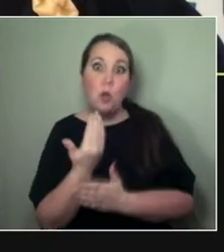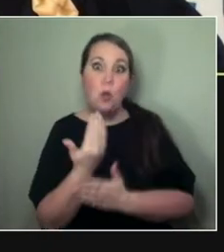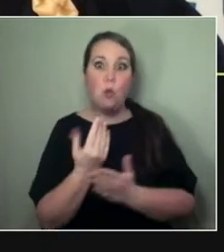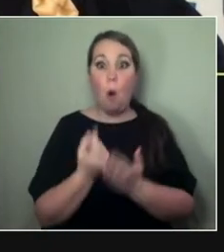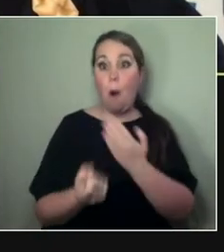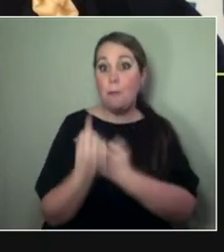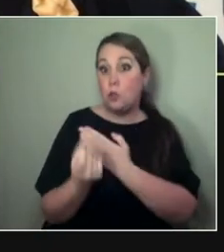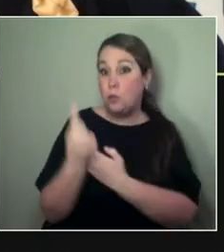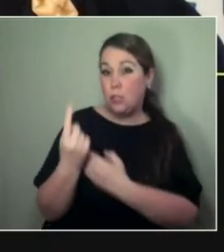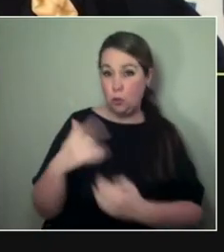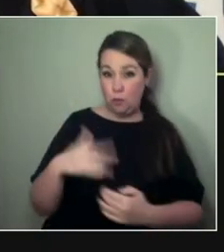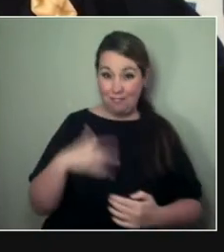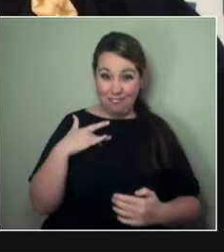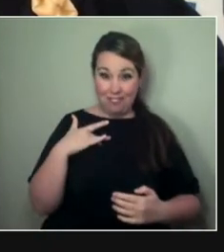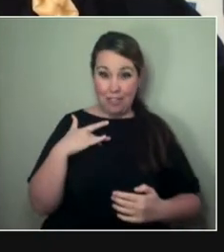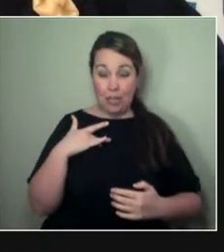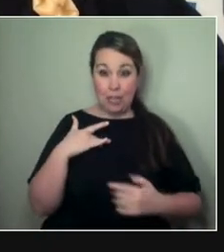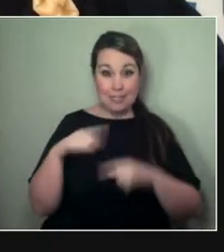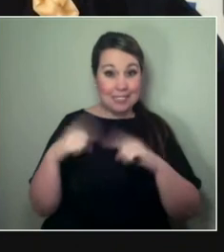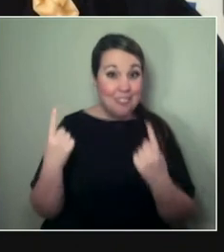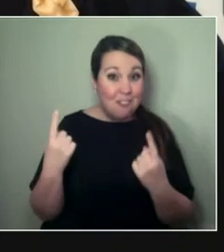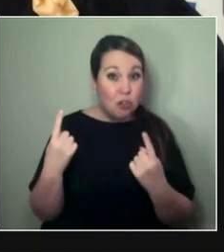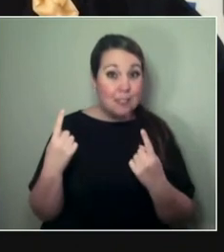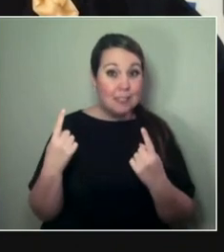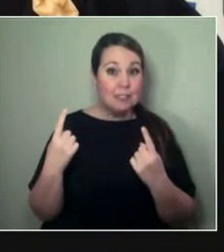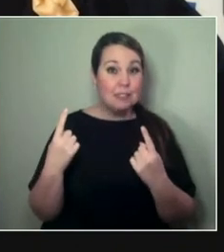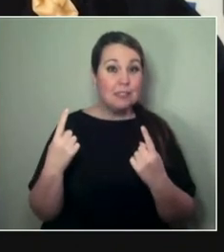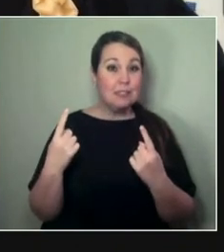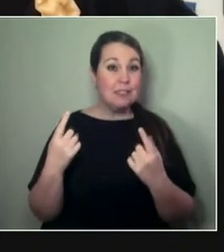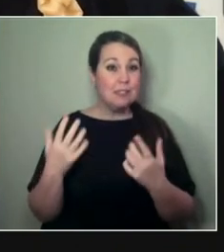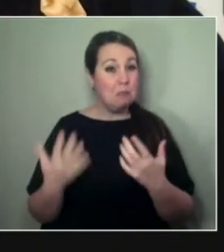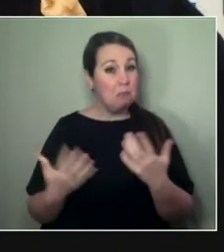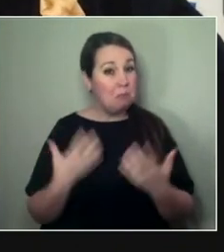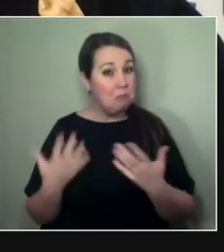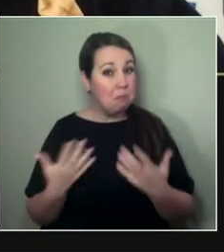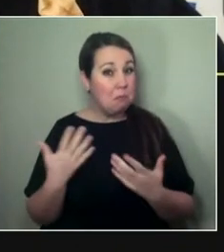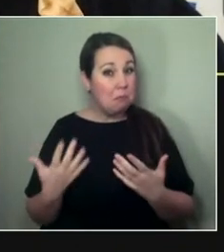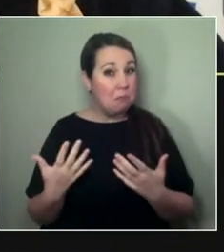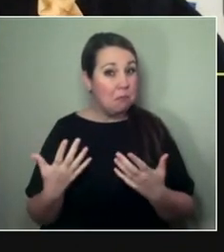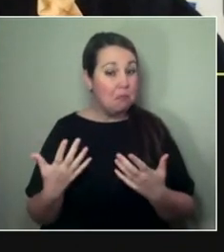Or is that like a fire burning that was there before? I think a bit of both. Like, you know,